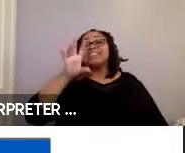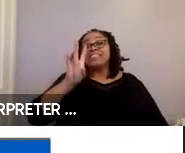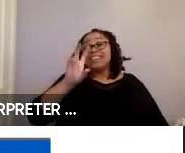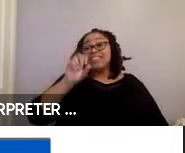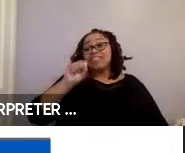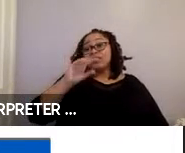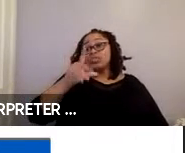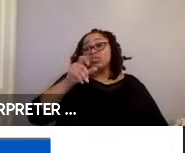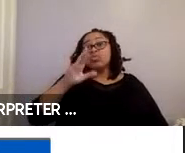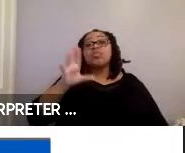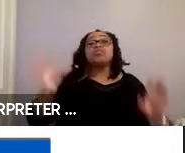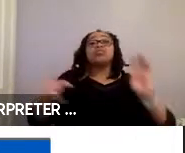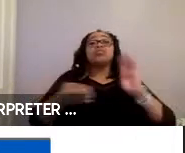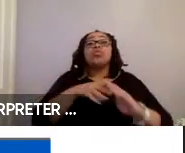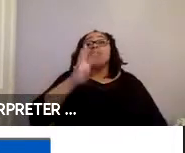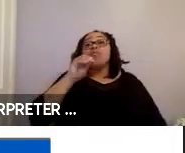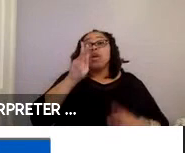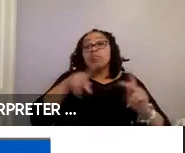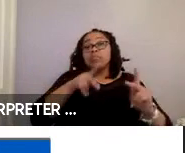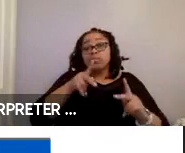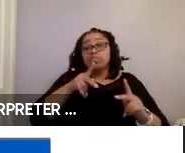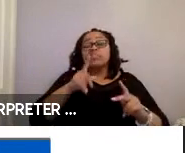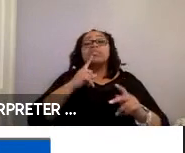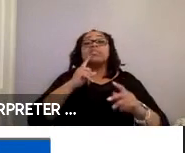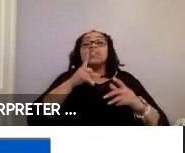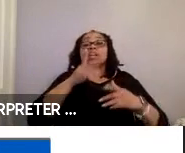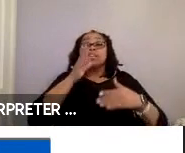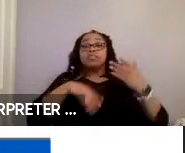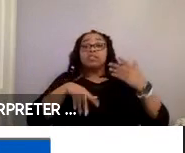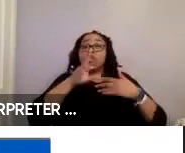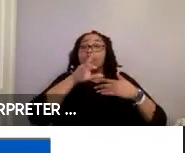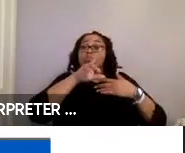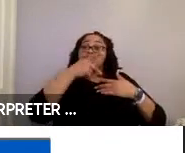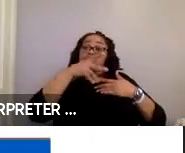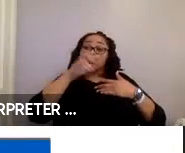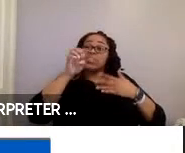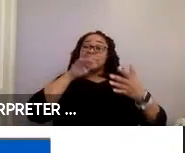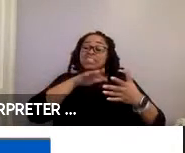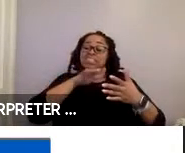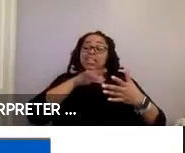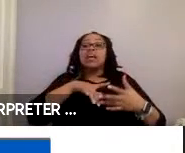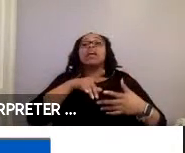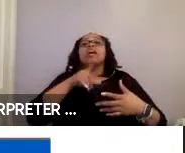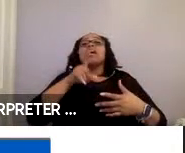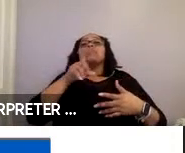total of 40 participants completed a pre-study interview. Four trips on the vehicle with